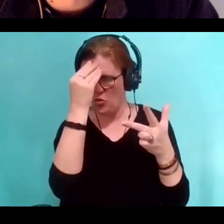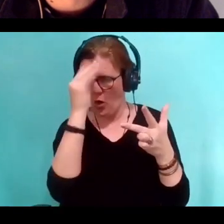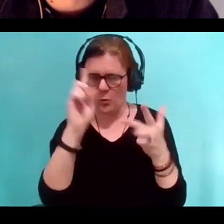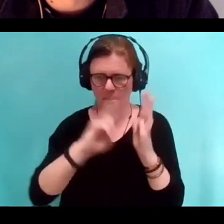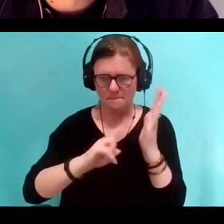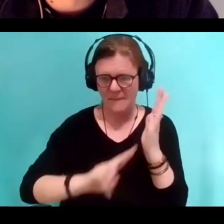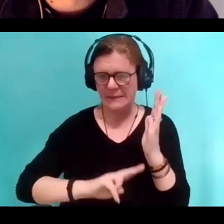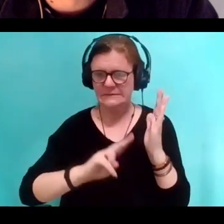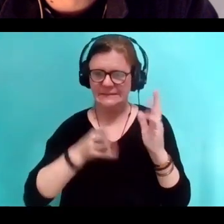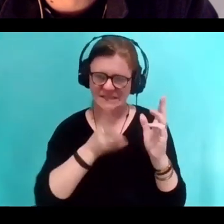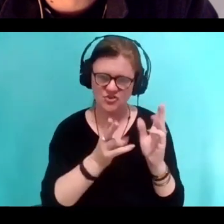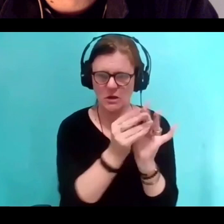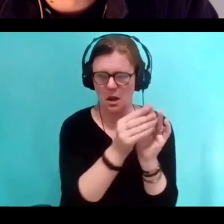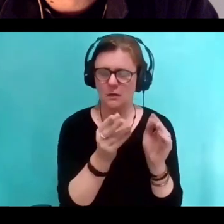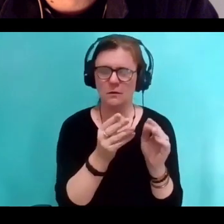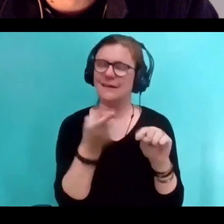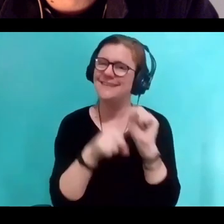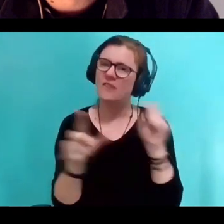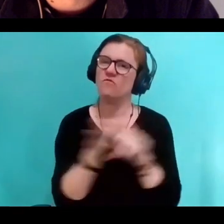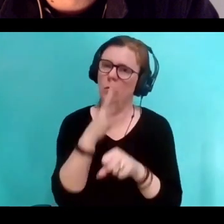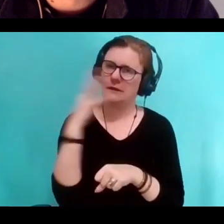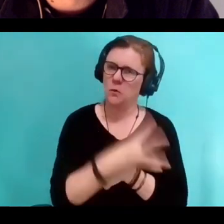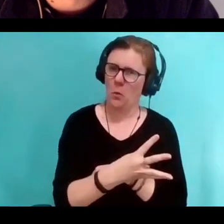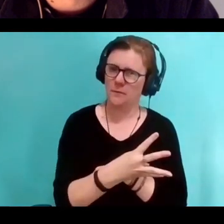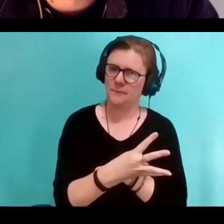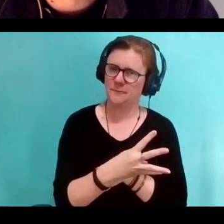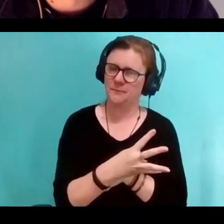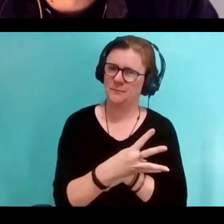And, I always think about you remember that moment